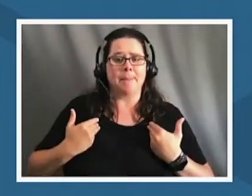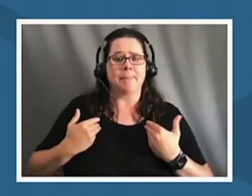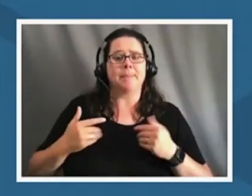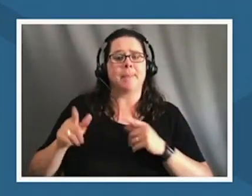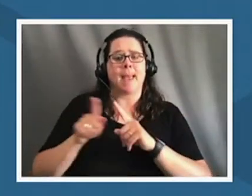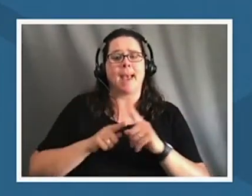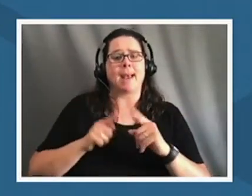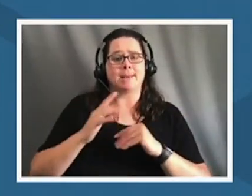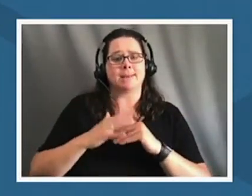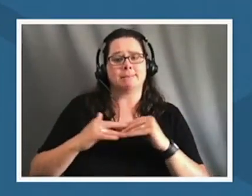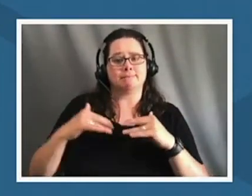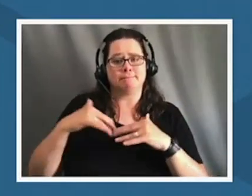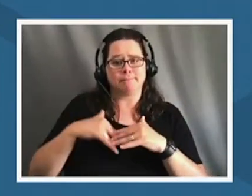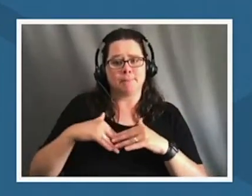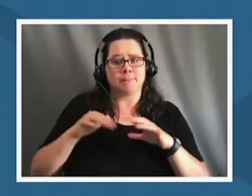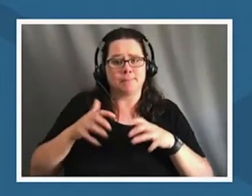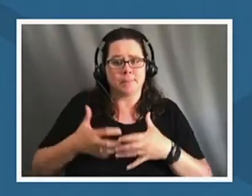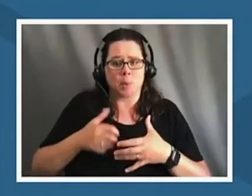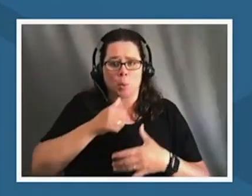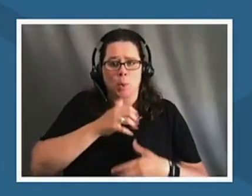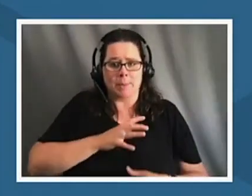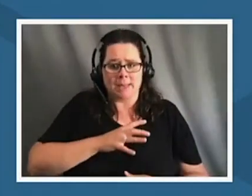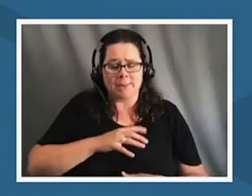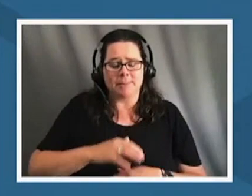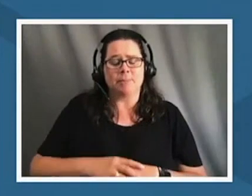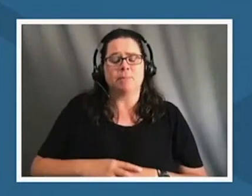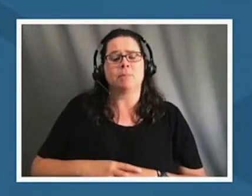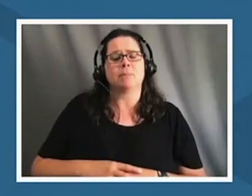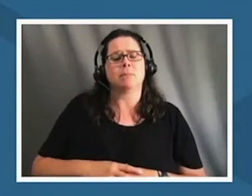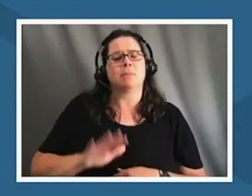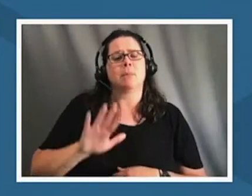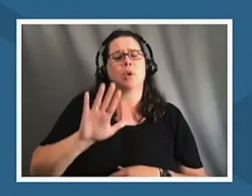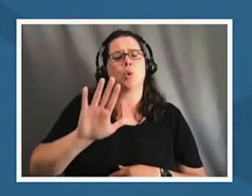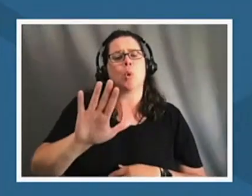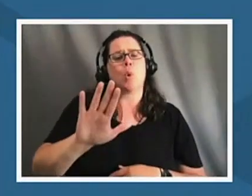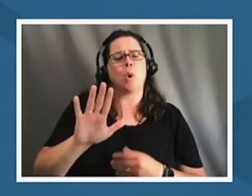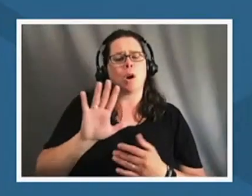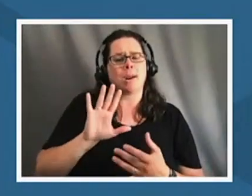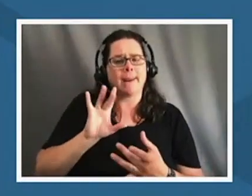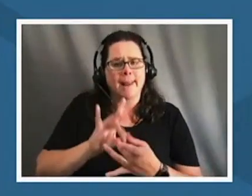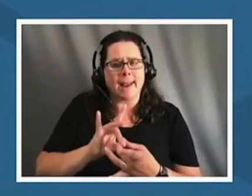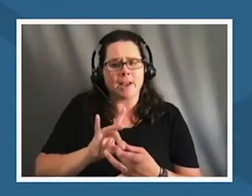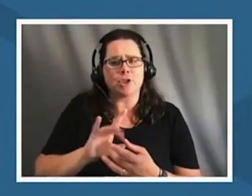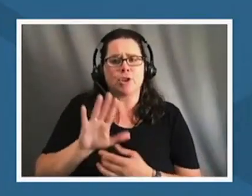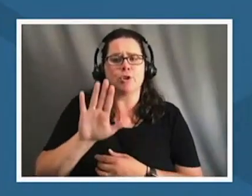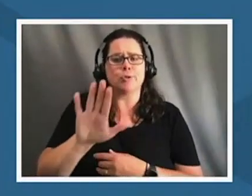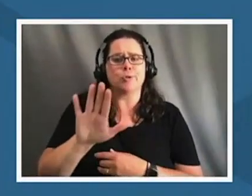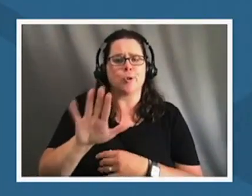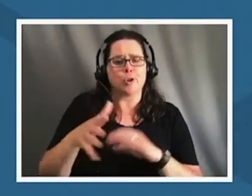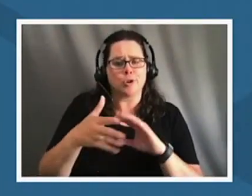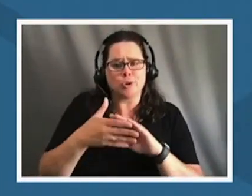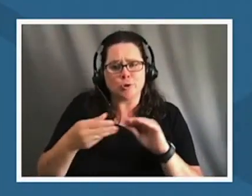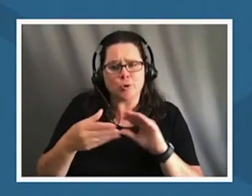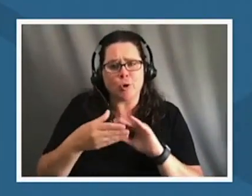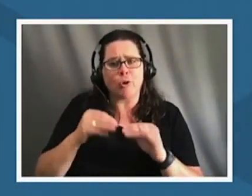so when we think about land what is your connection what is your um story